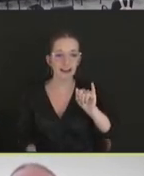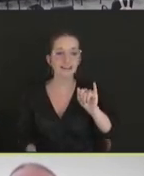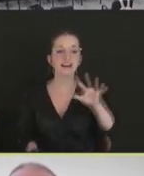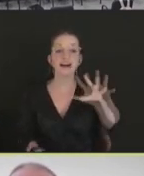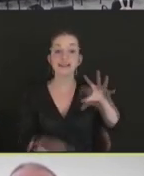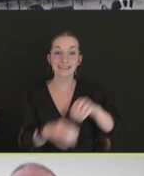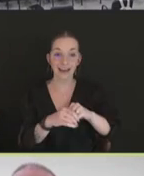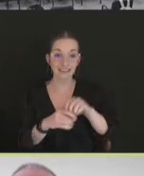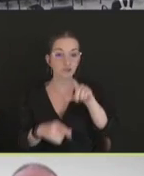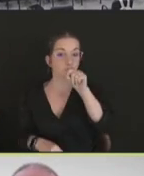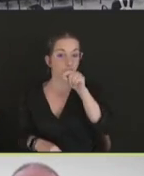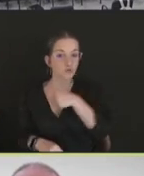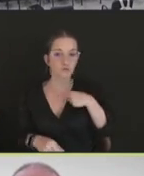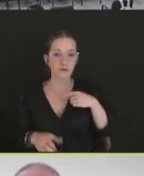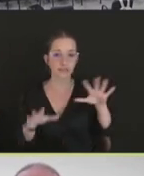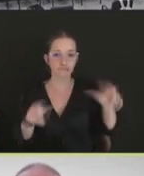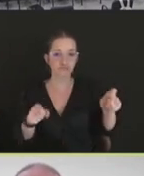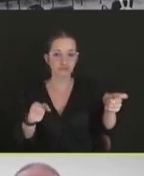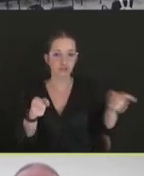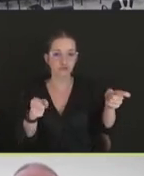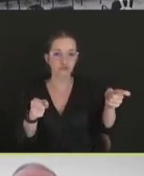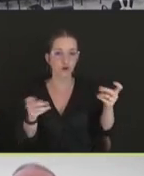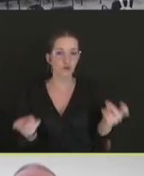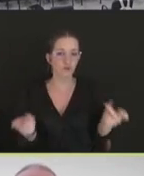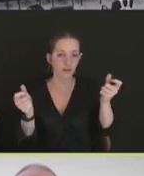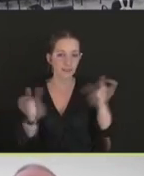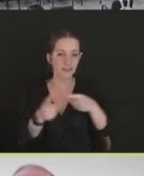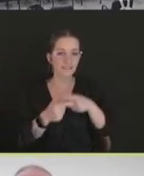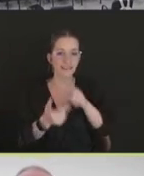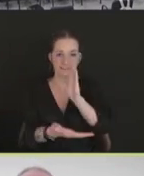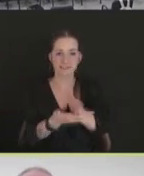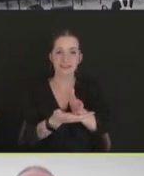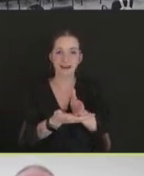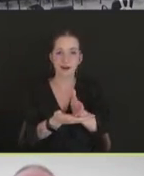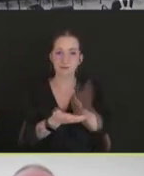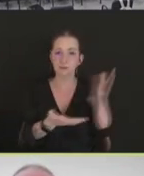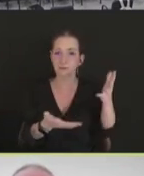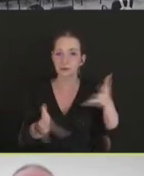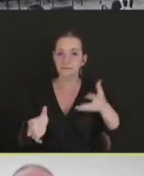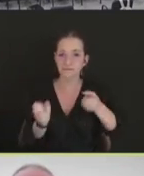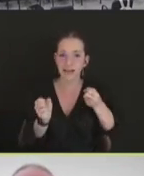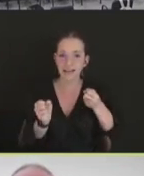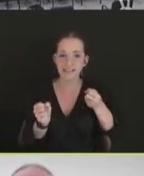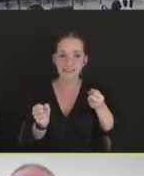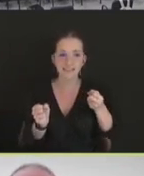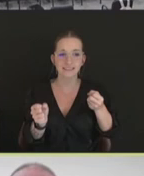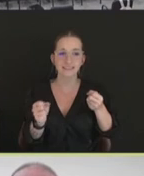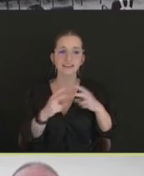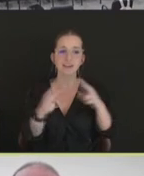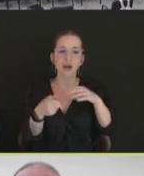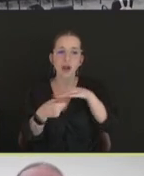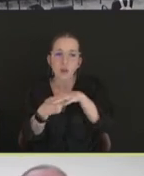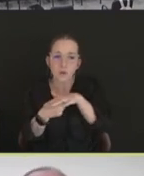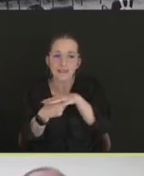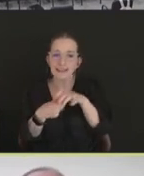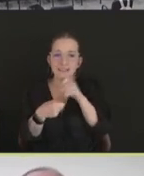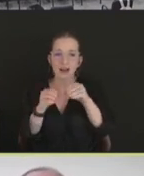control those fairly quickly, and those stopped. They were very localized disease. And just